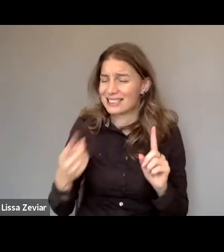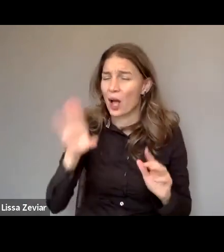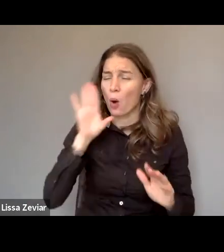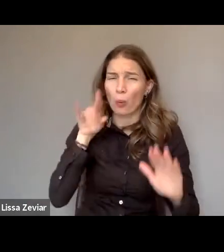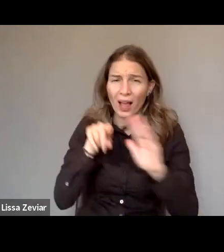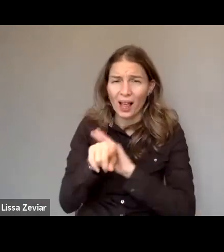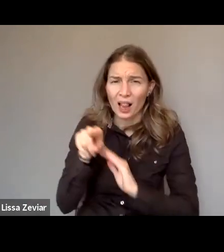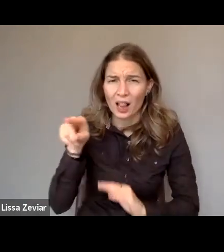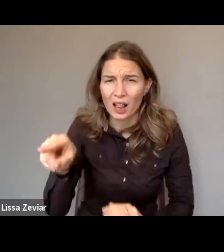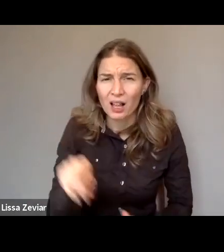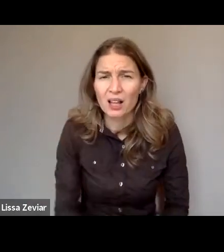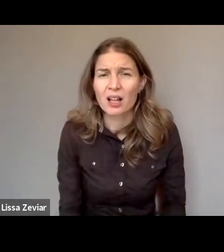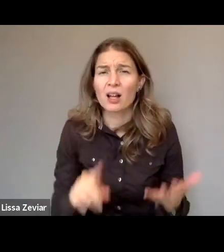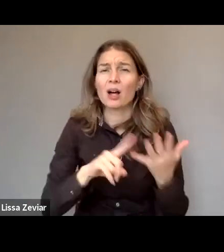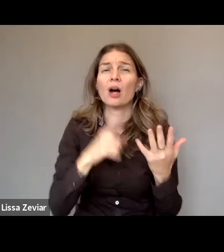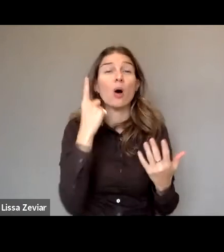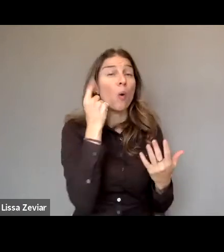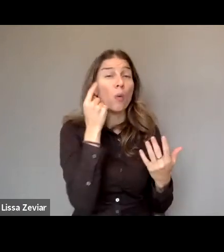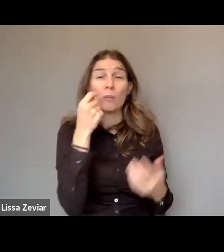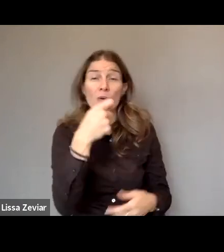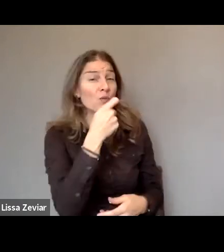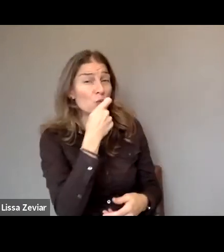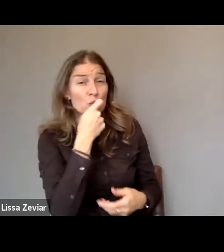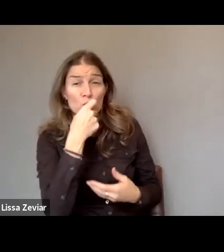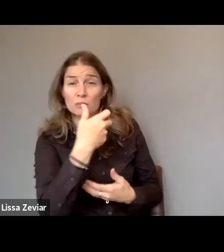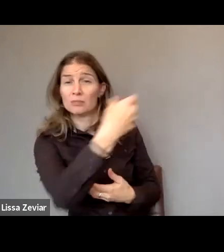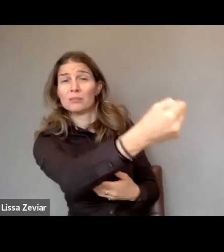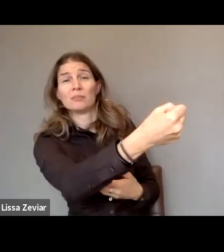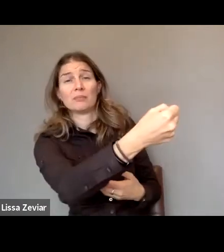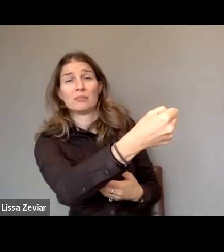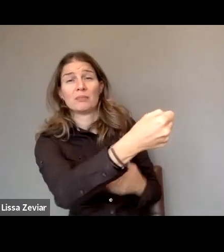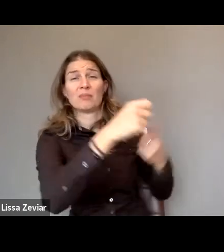A woman deprived of food to be lighter when a father or brother carries her